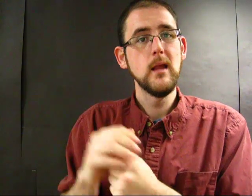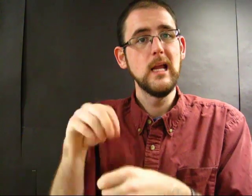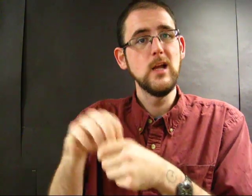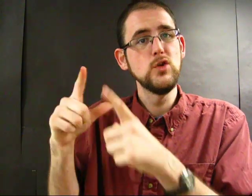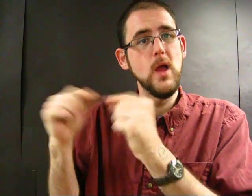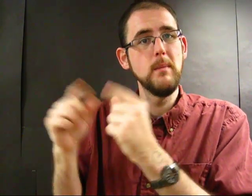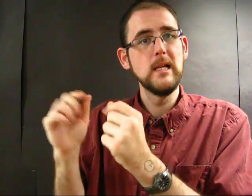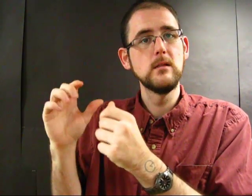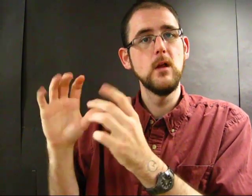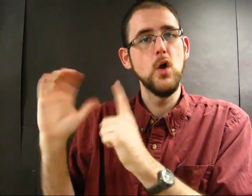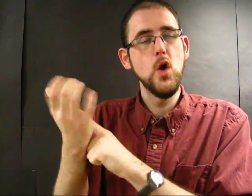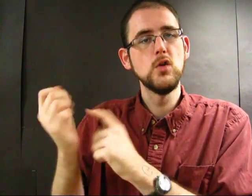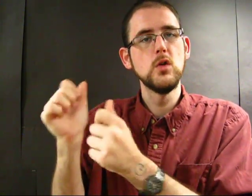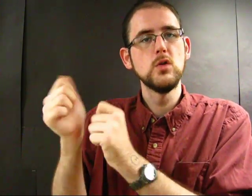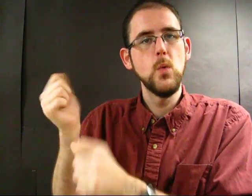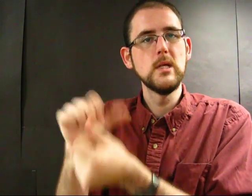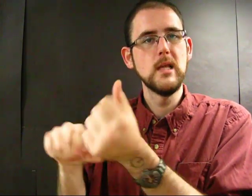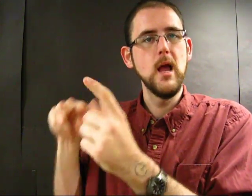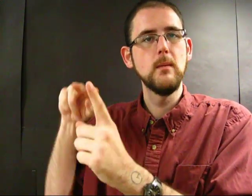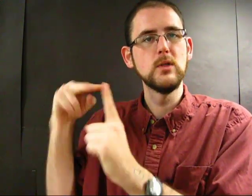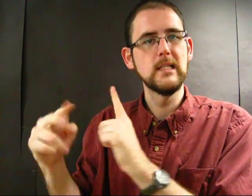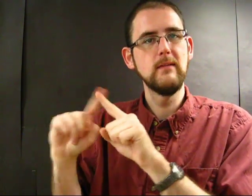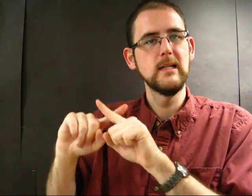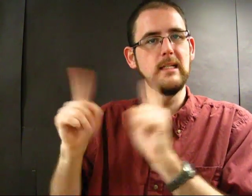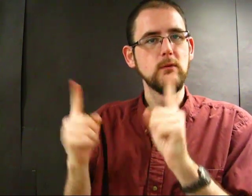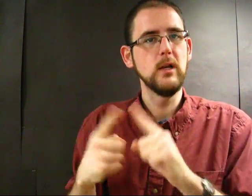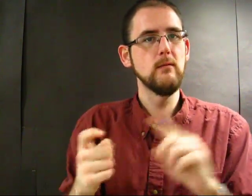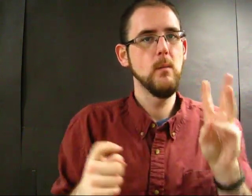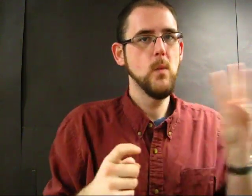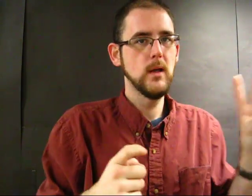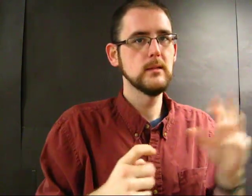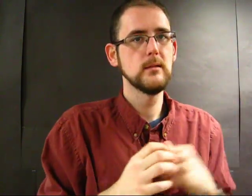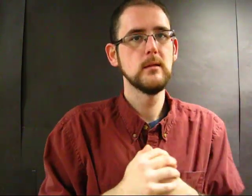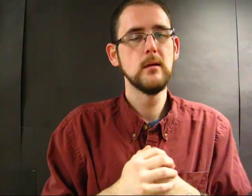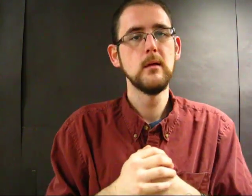In Japanese culture, they look at it differently than in the West.